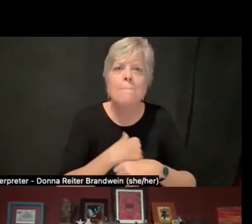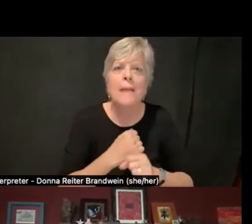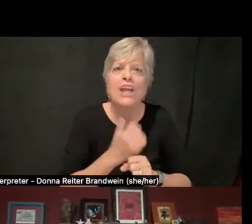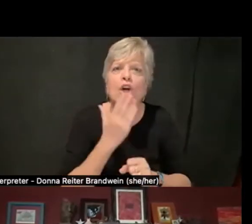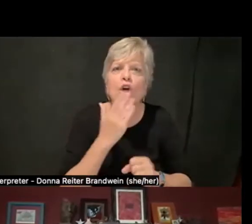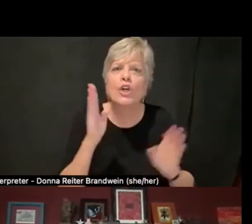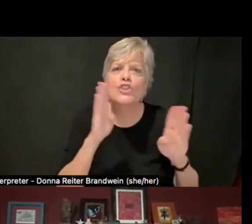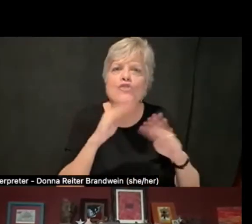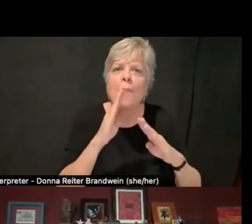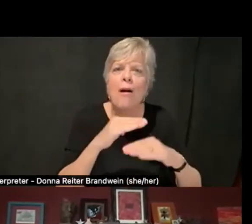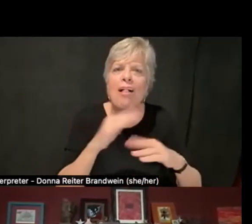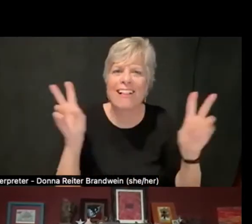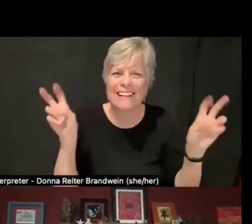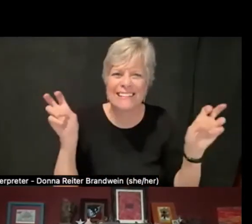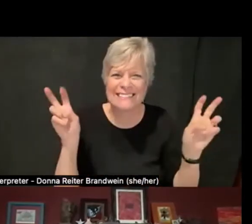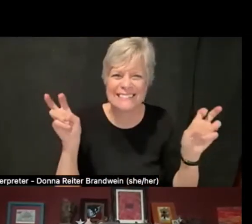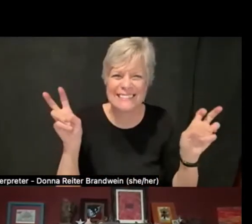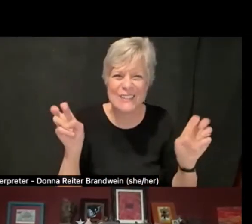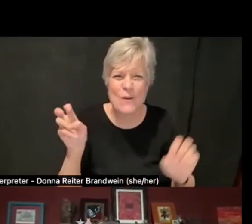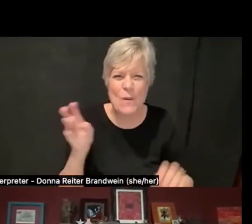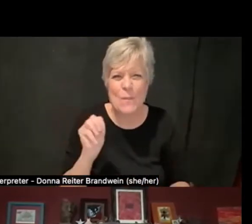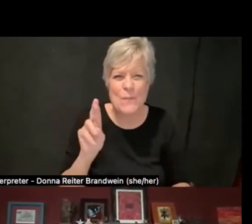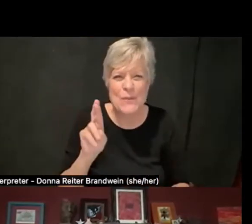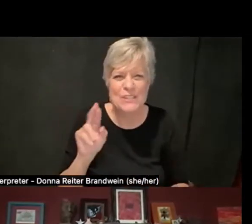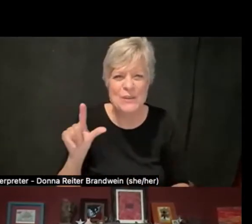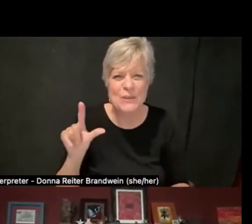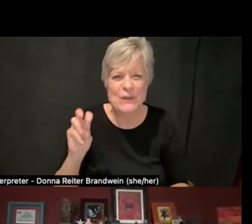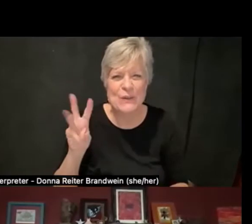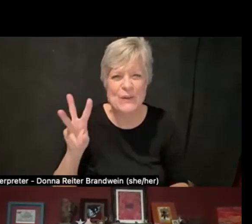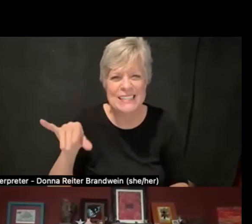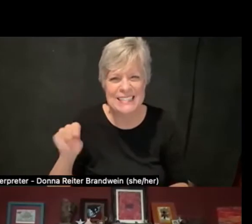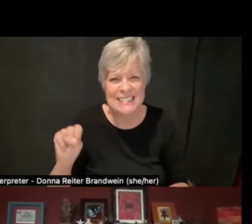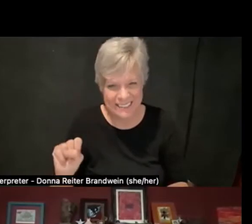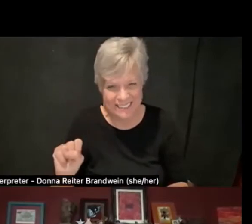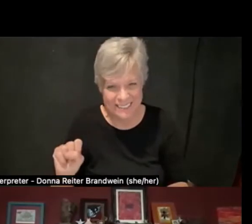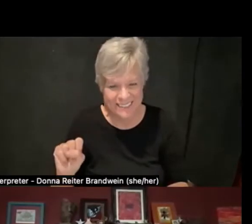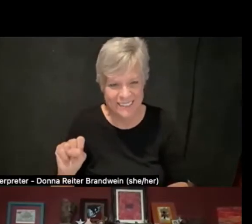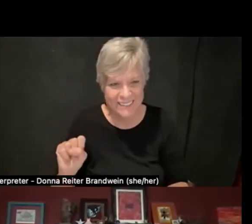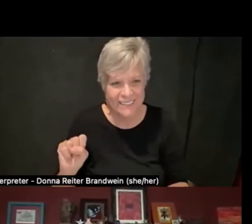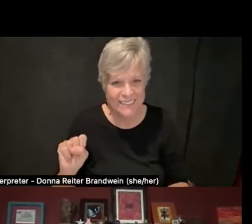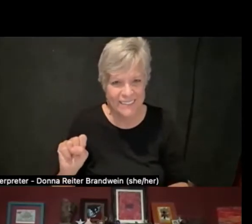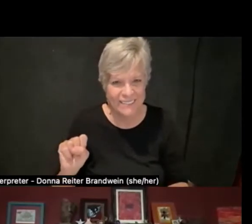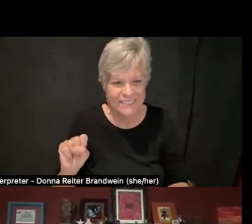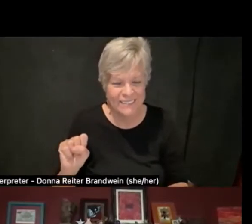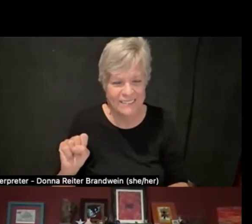to quote Mr. Lewis, and I think to engage